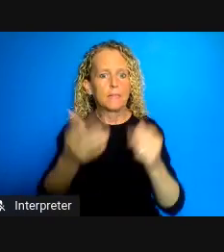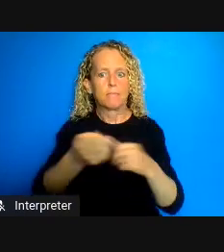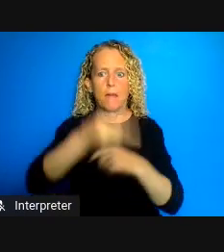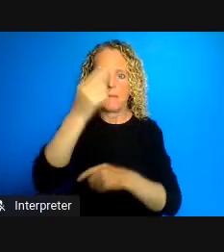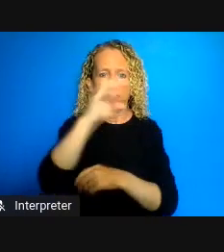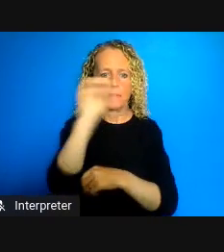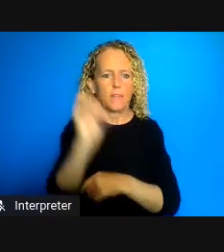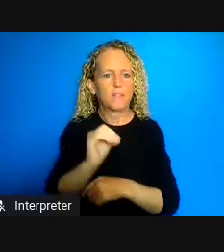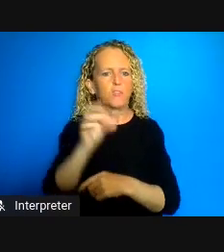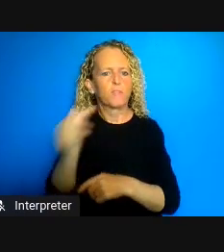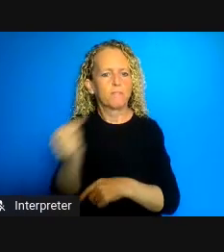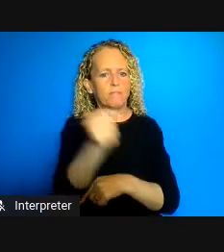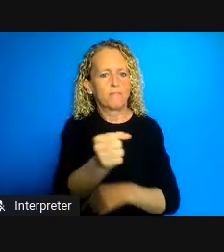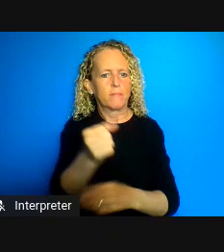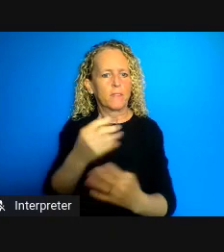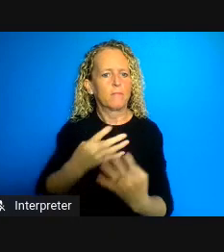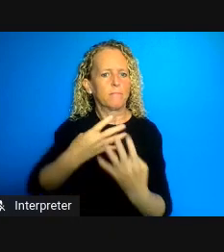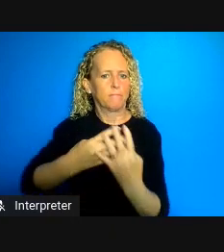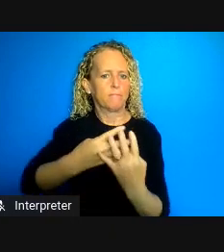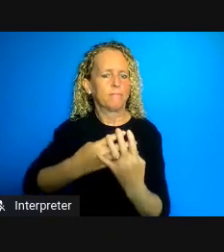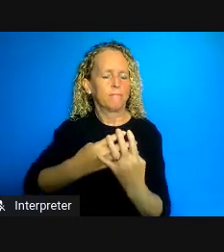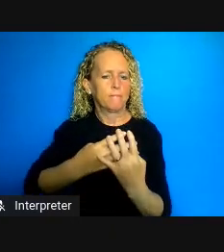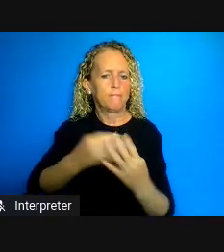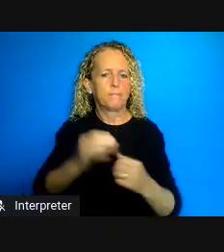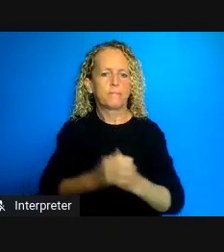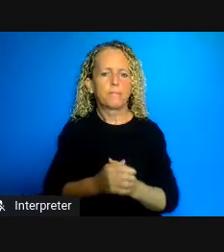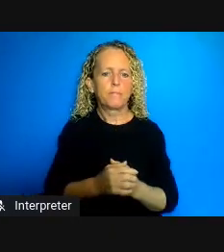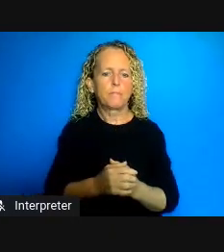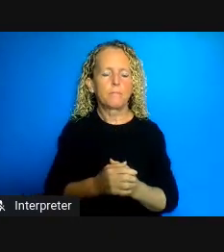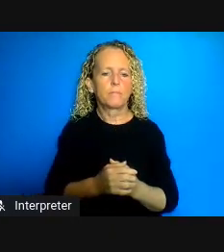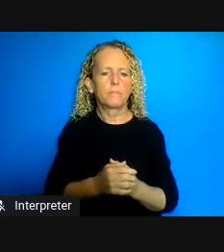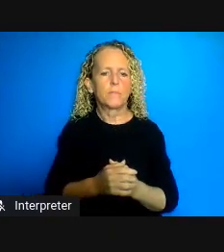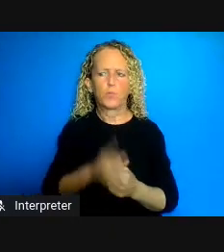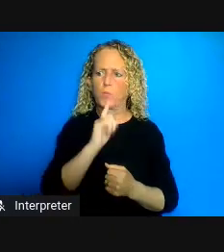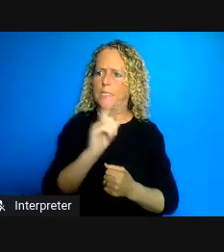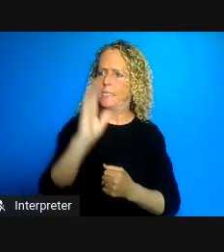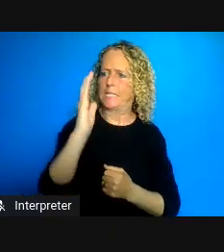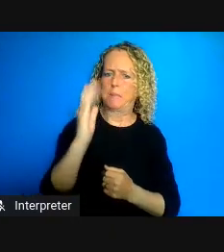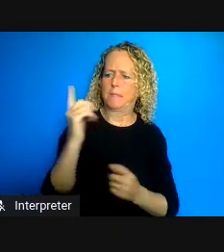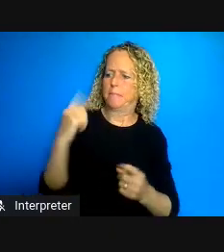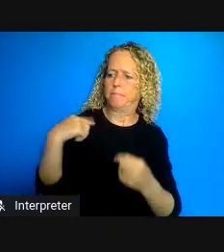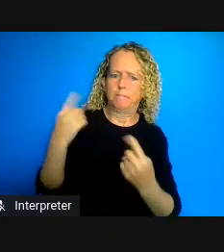prison has really become the answer by and large to a lot of social problems